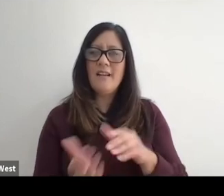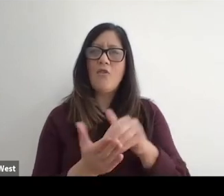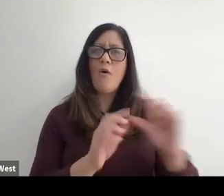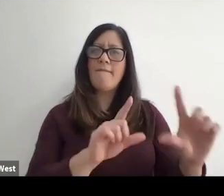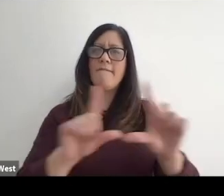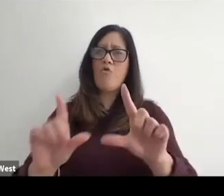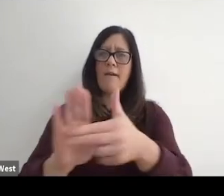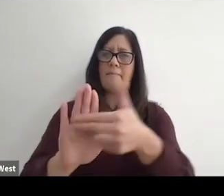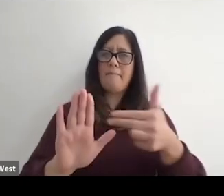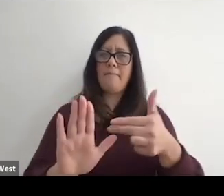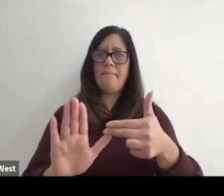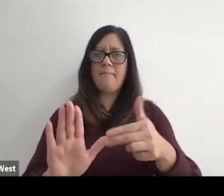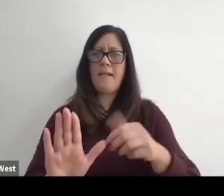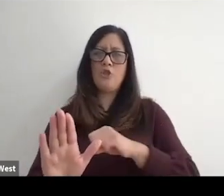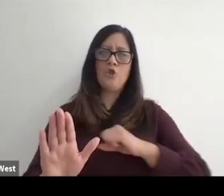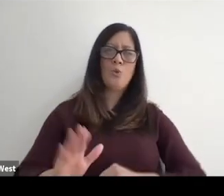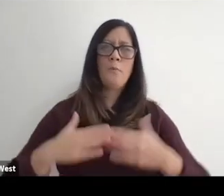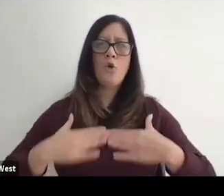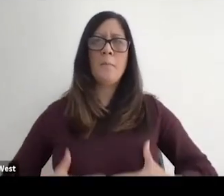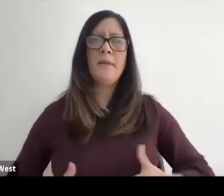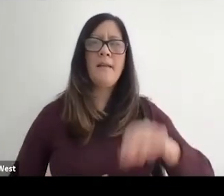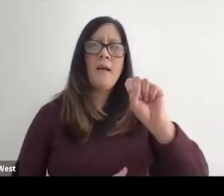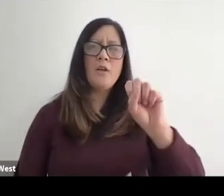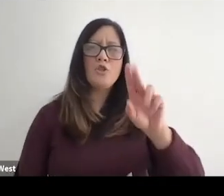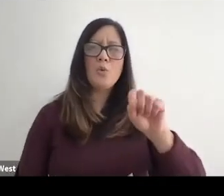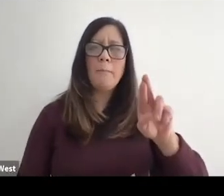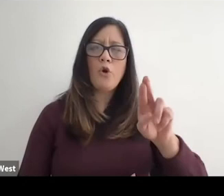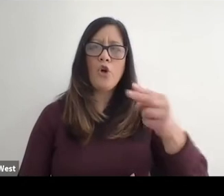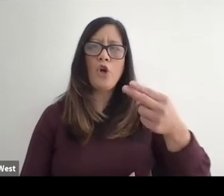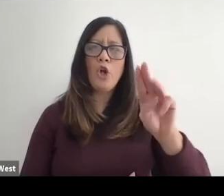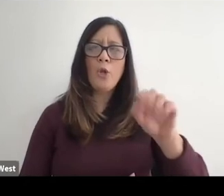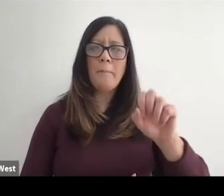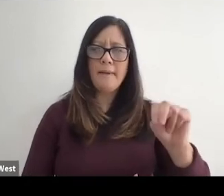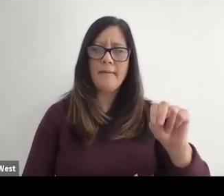As superhumans. That was the first thing I was beginning to understand,